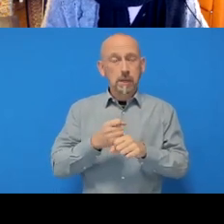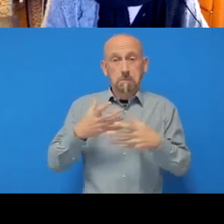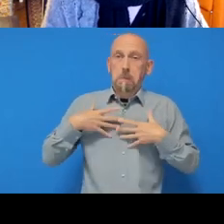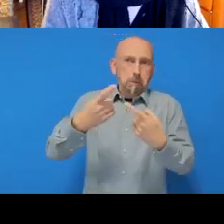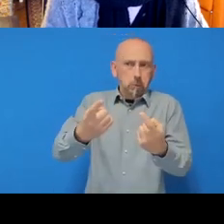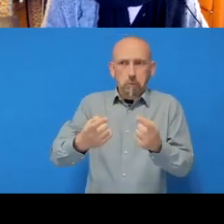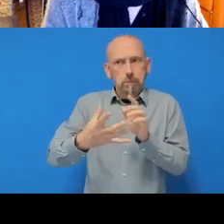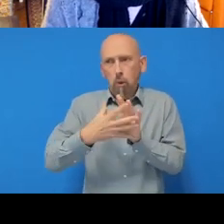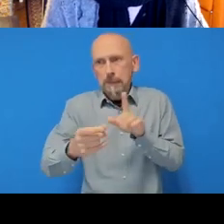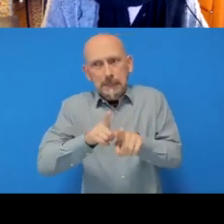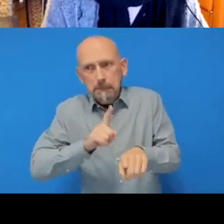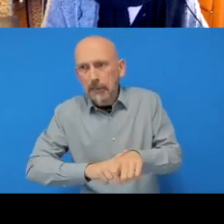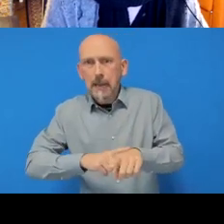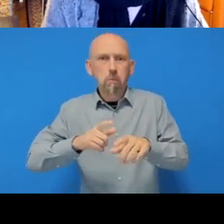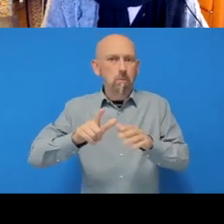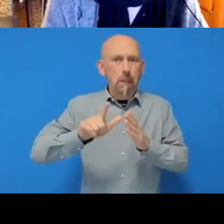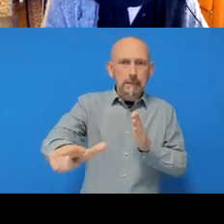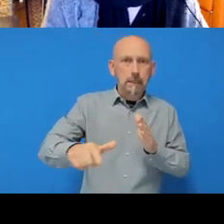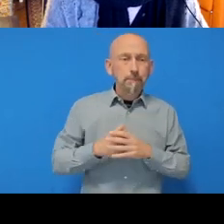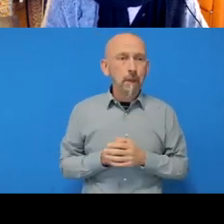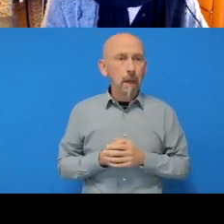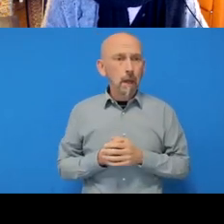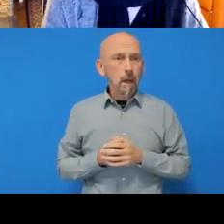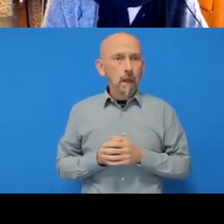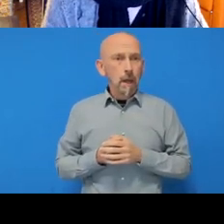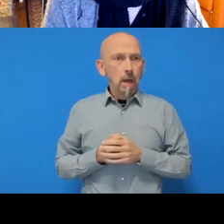but I'll show you at the same time.